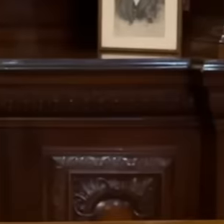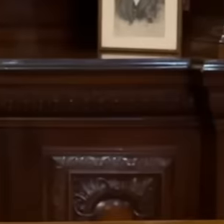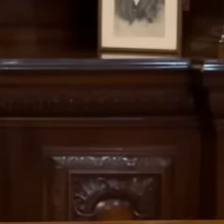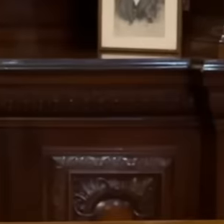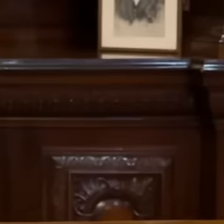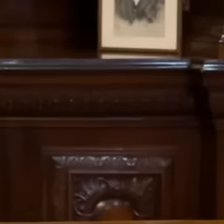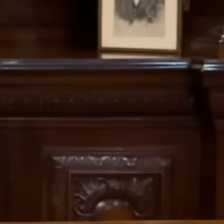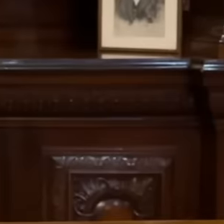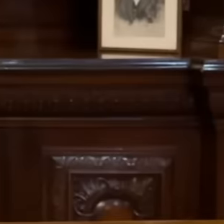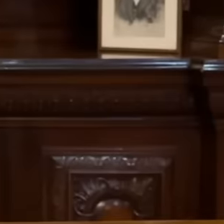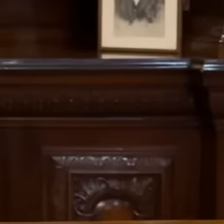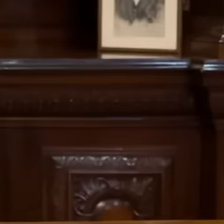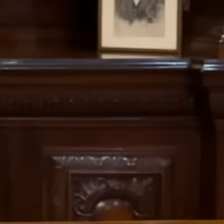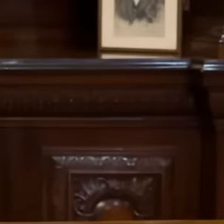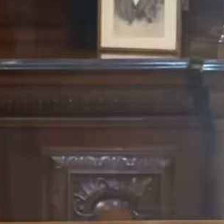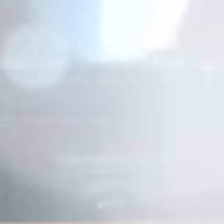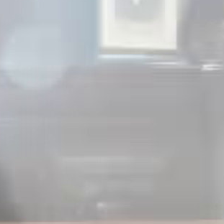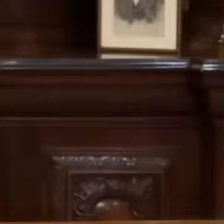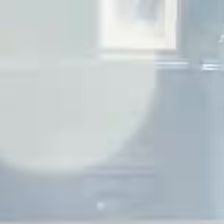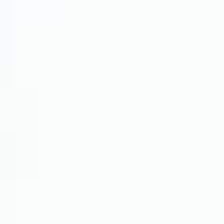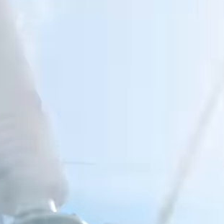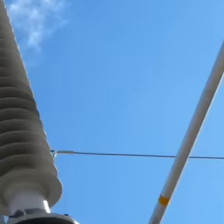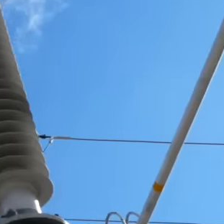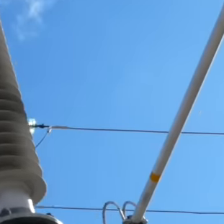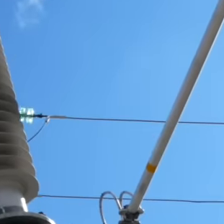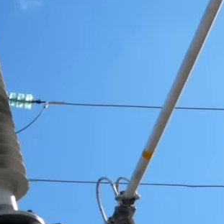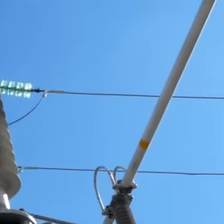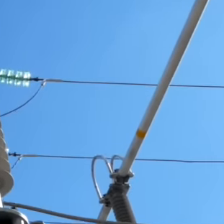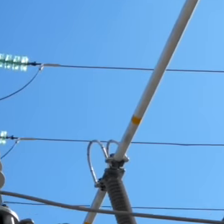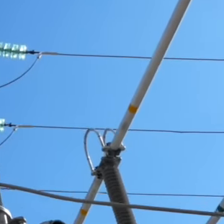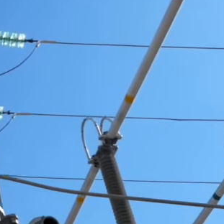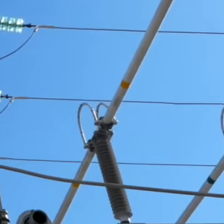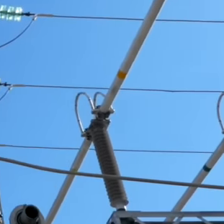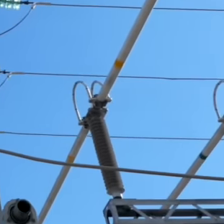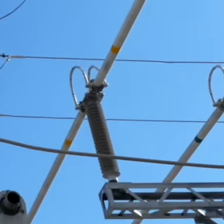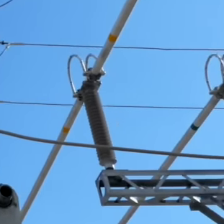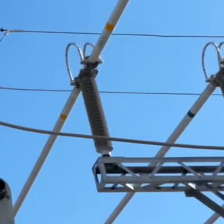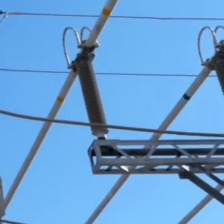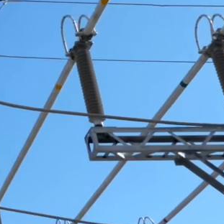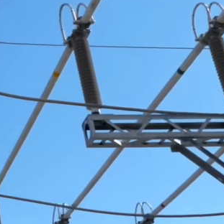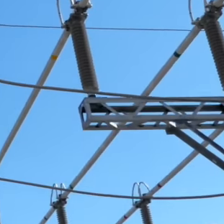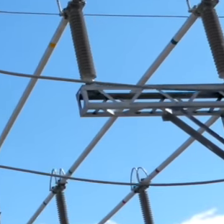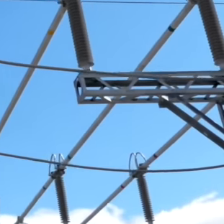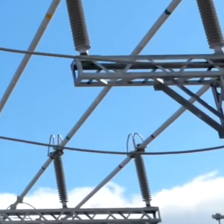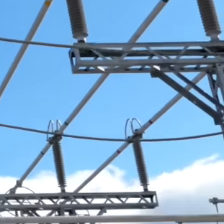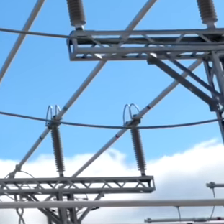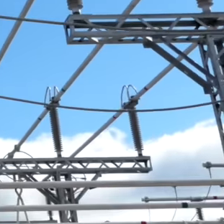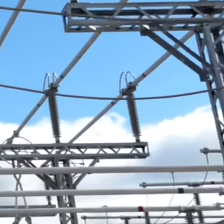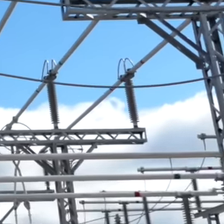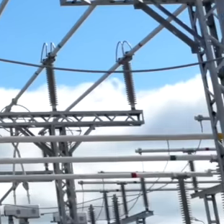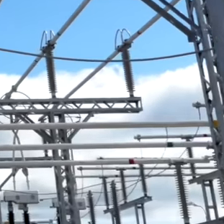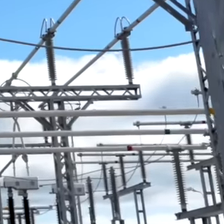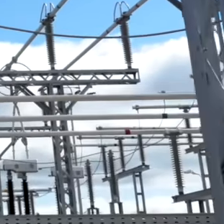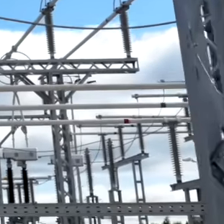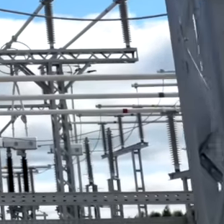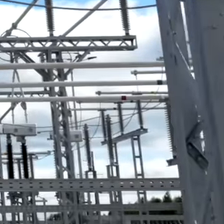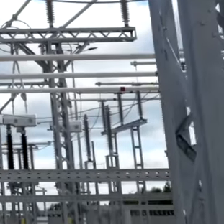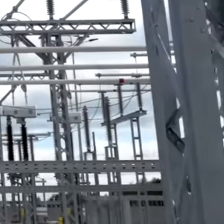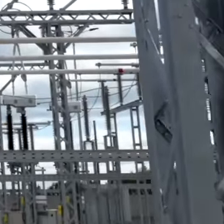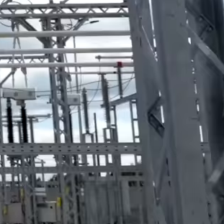will further strengthen the Federal Electricity Commission and Pemex.